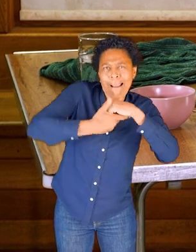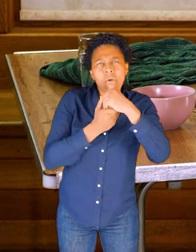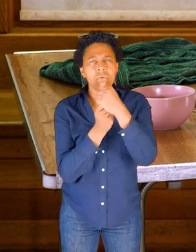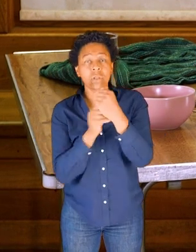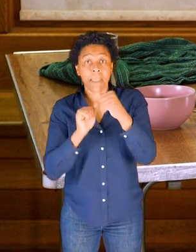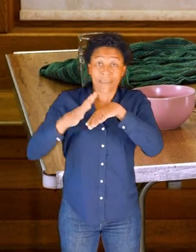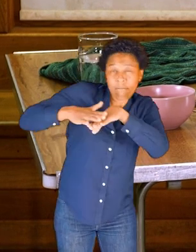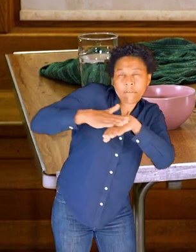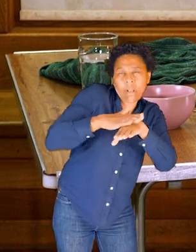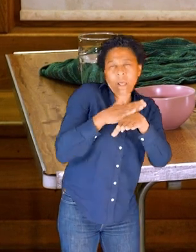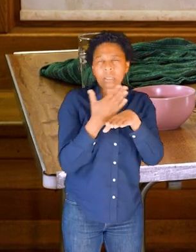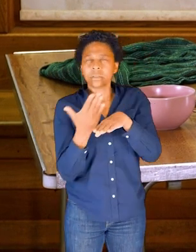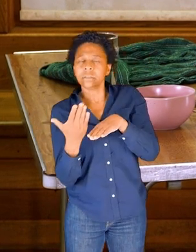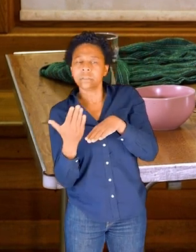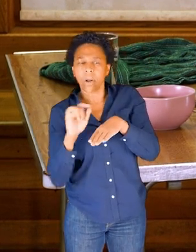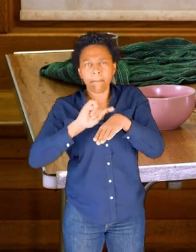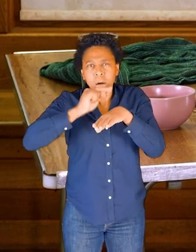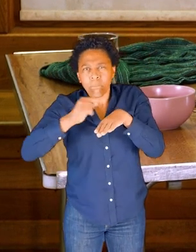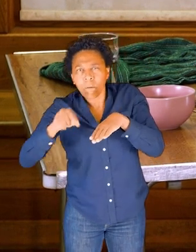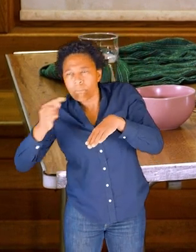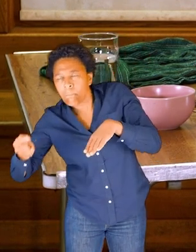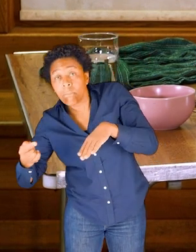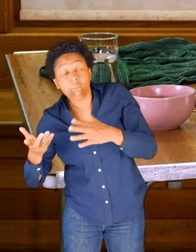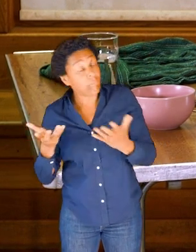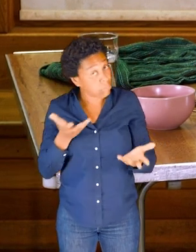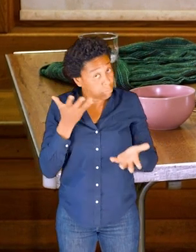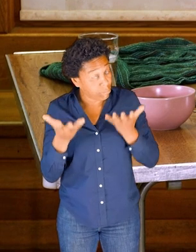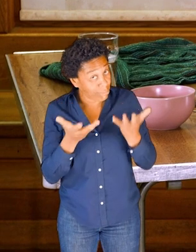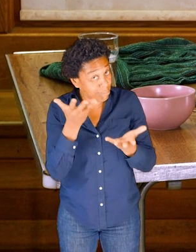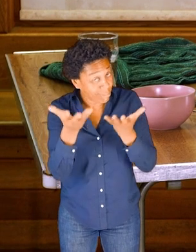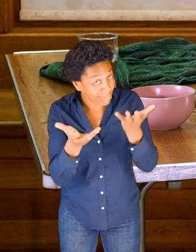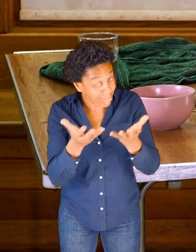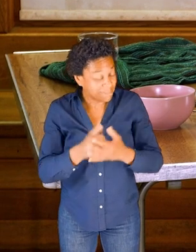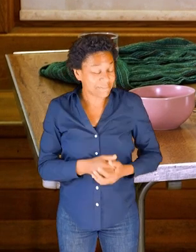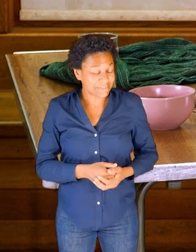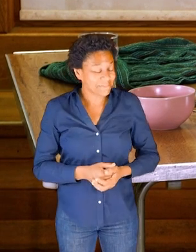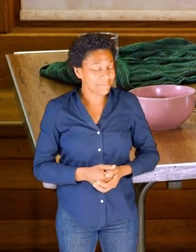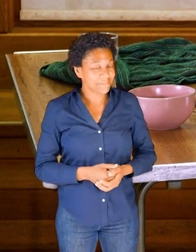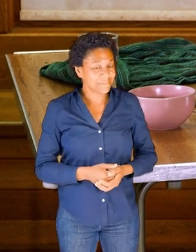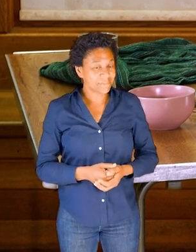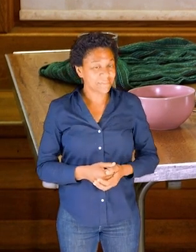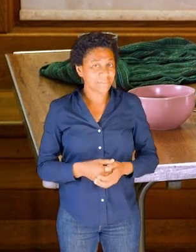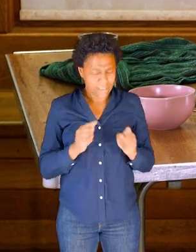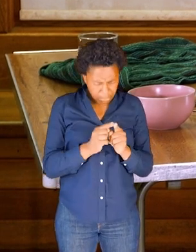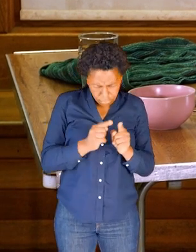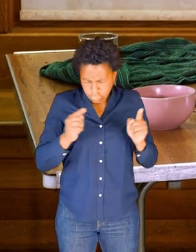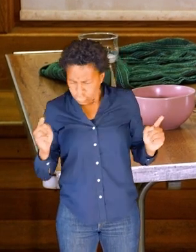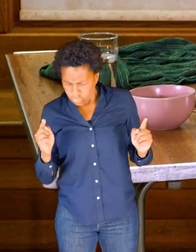Might have flat surfaces, lumps or bumps. How long is it?